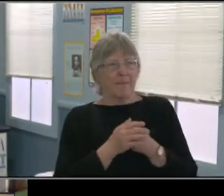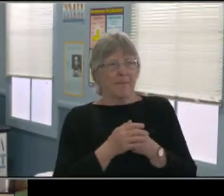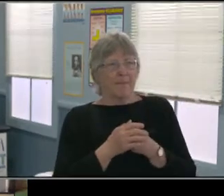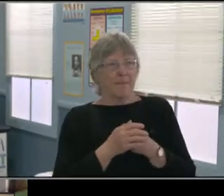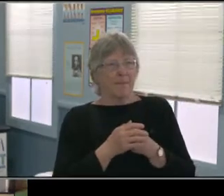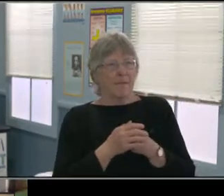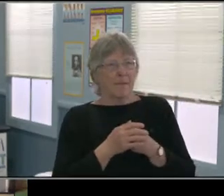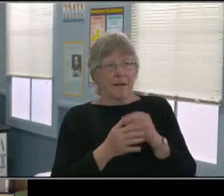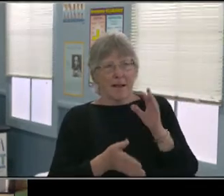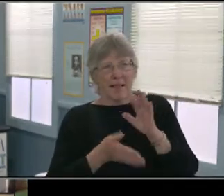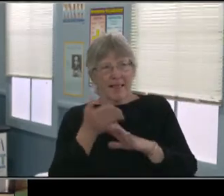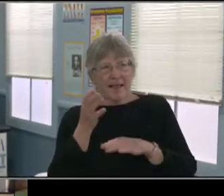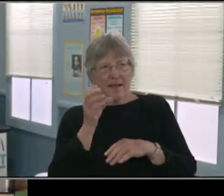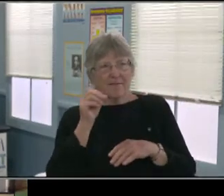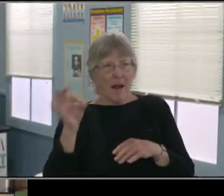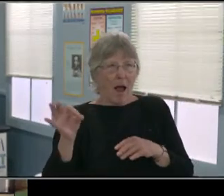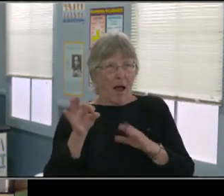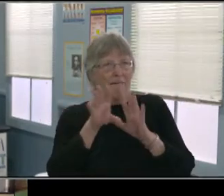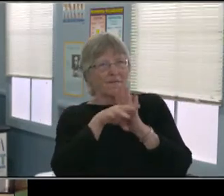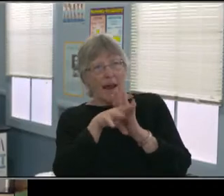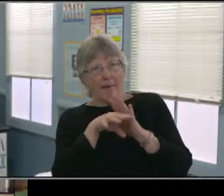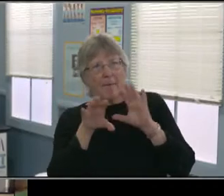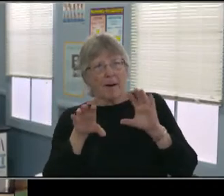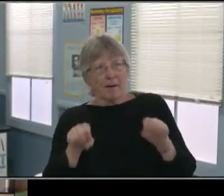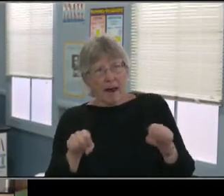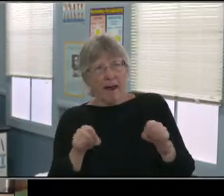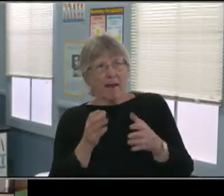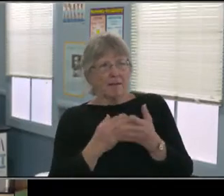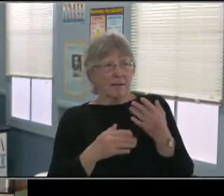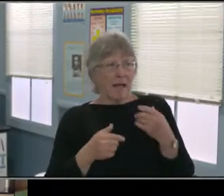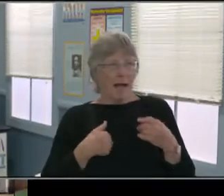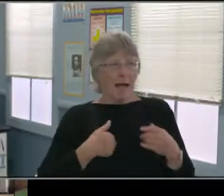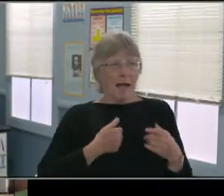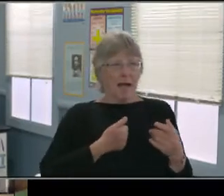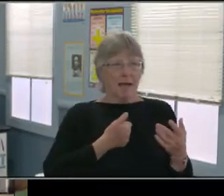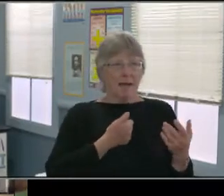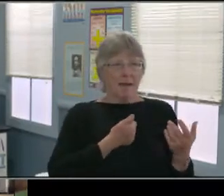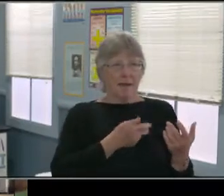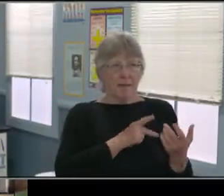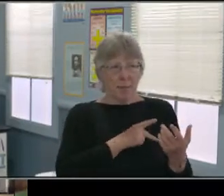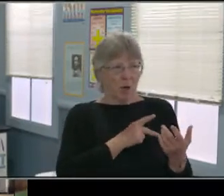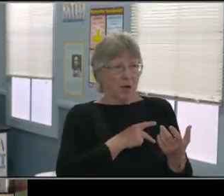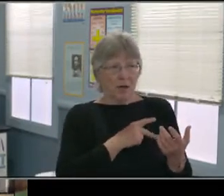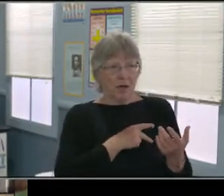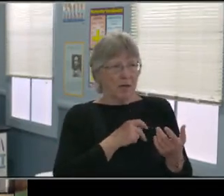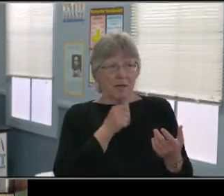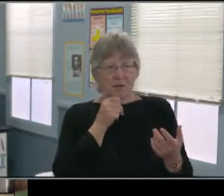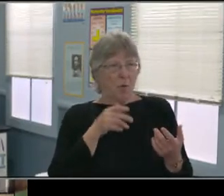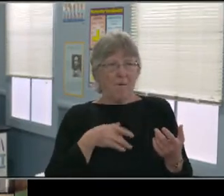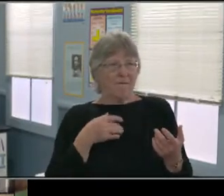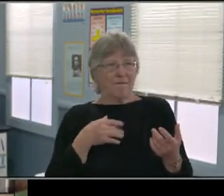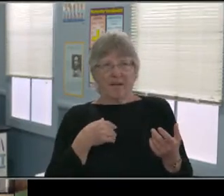with either support or an answer, right? And if that doesn't happen, is it Jenny's fault or the teacher's fault, right?